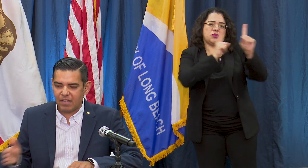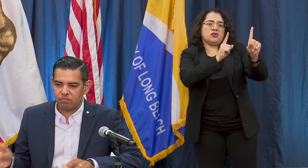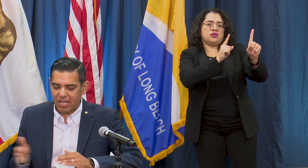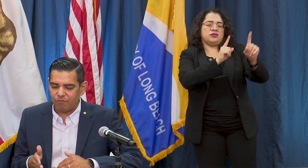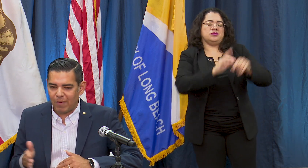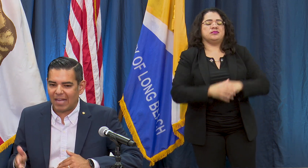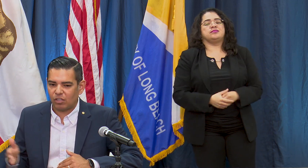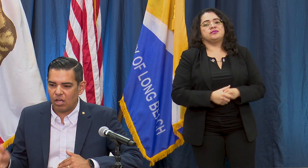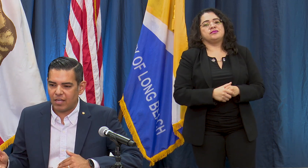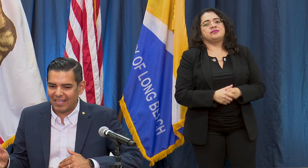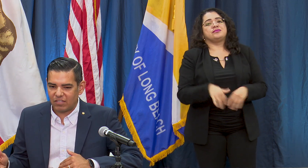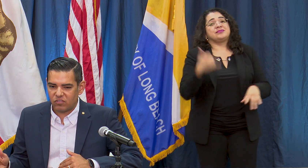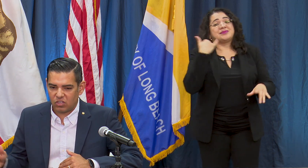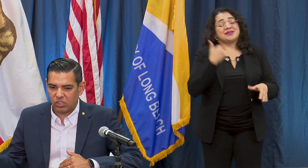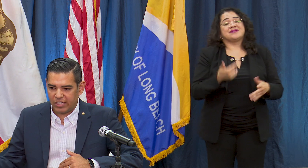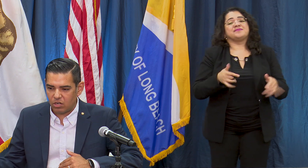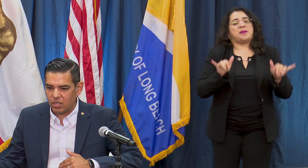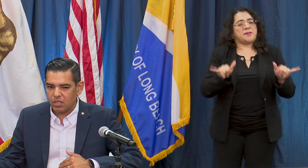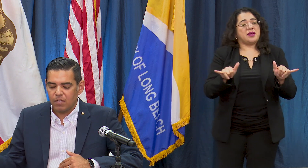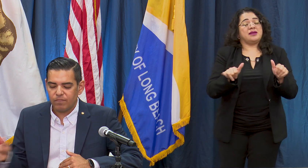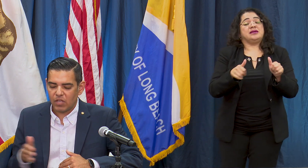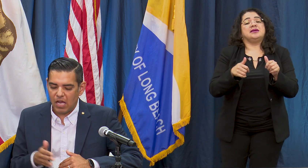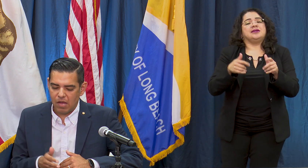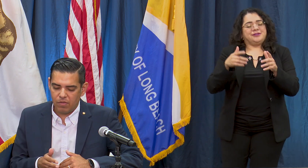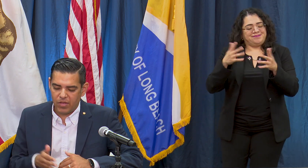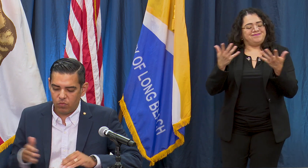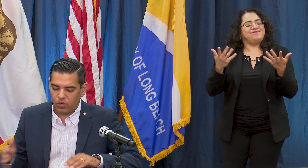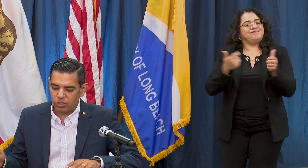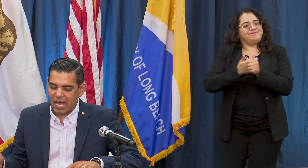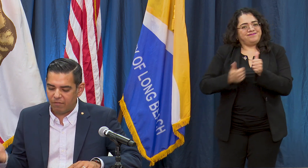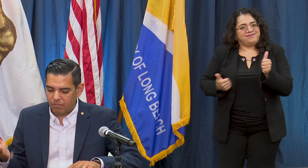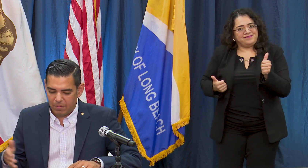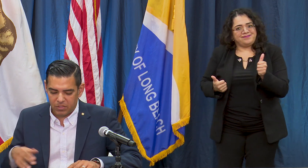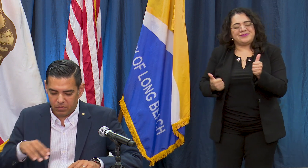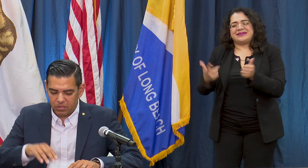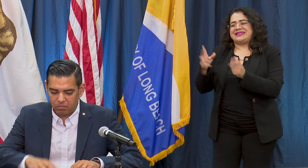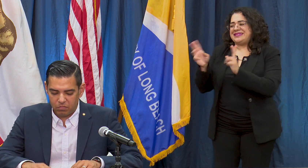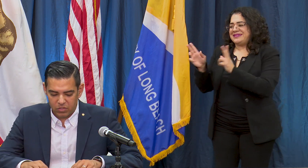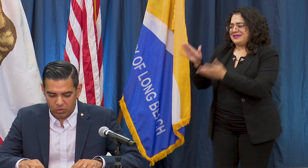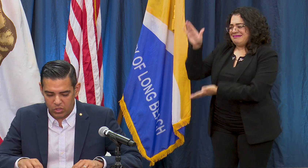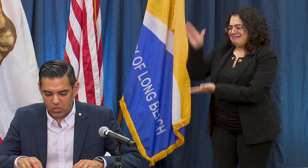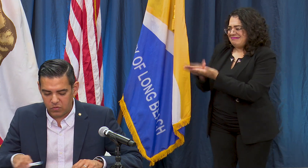kind of backlog gets cleared then we should have maybe some good news